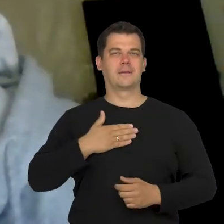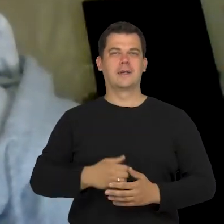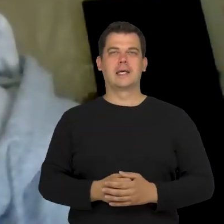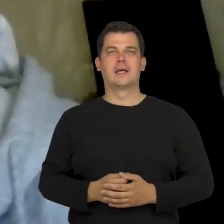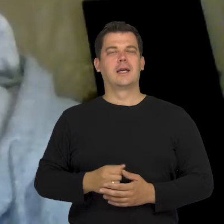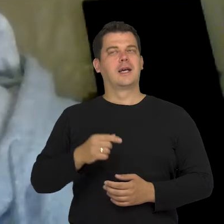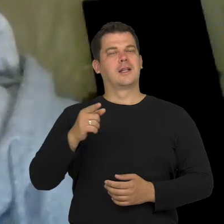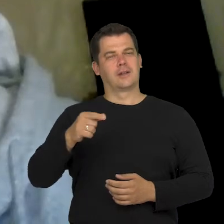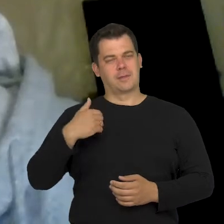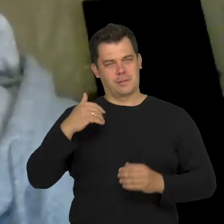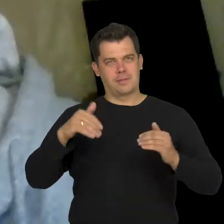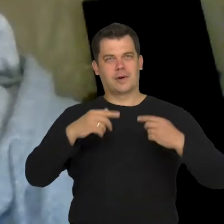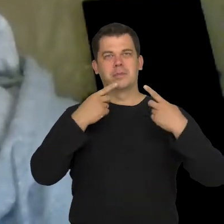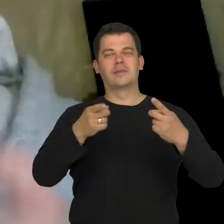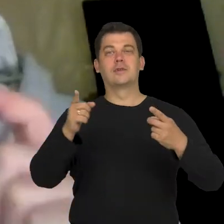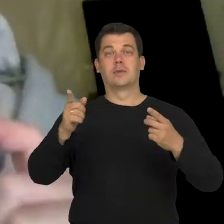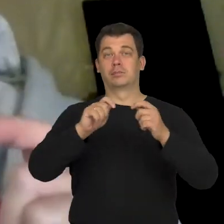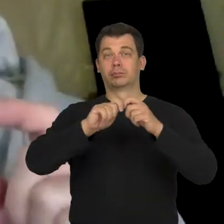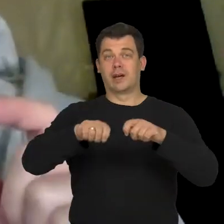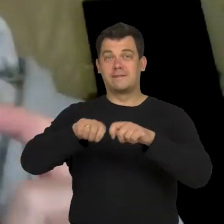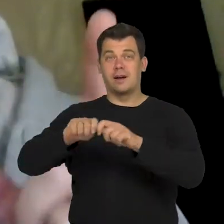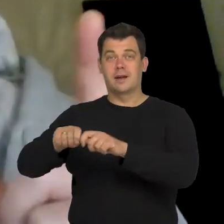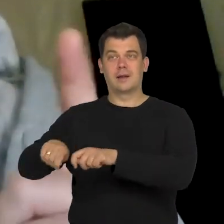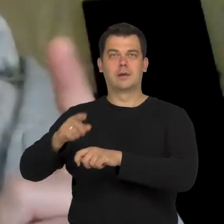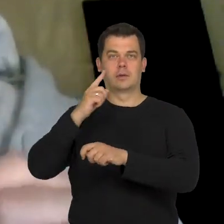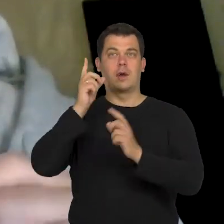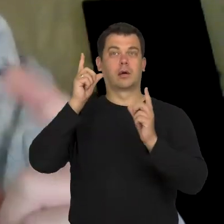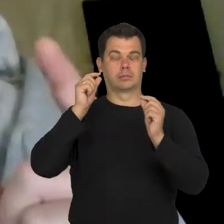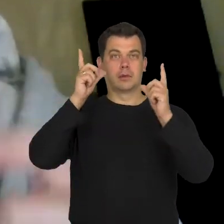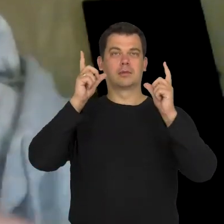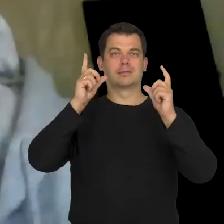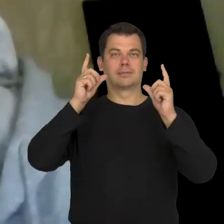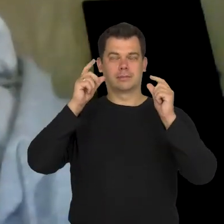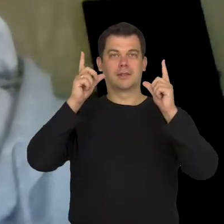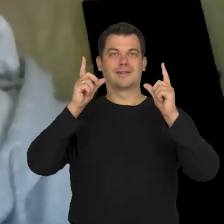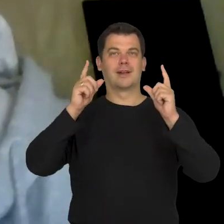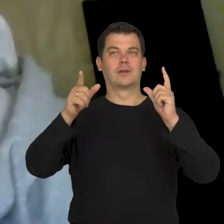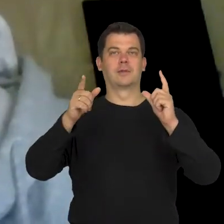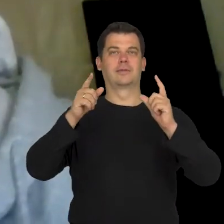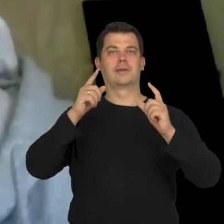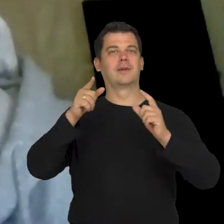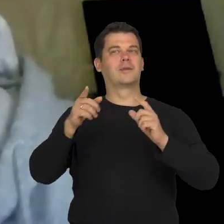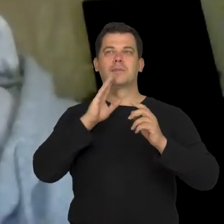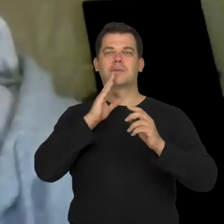and I think that this short break when we close our eyes for a moment, create a pause,